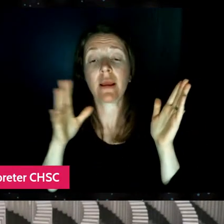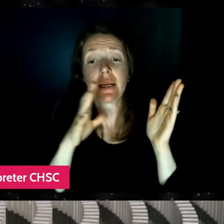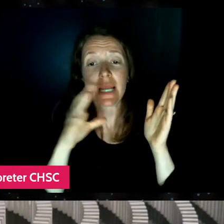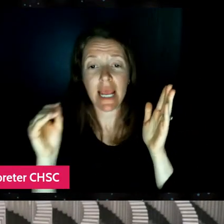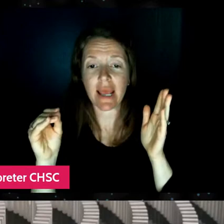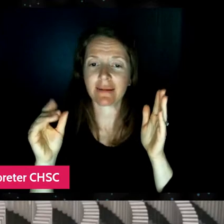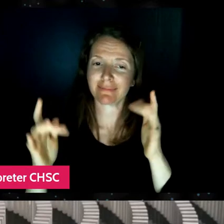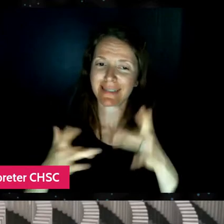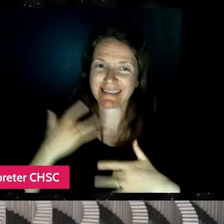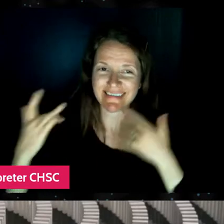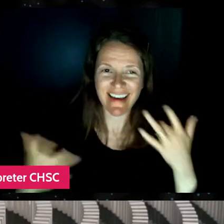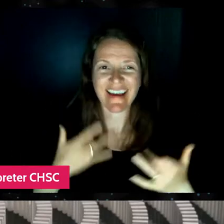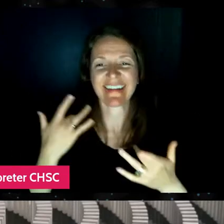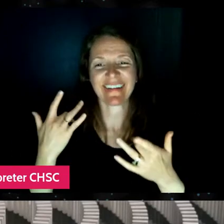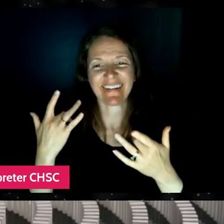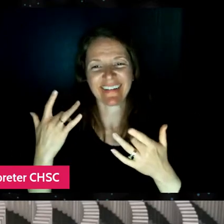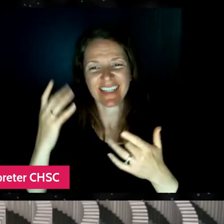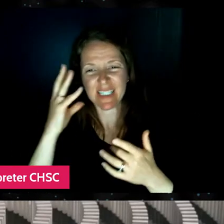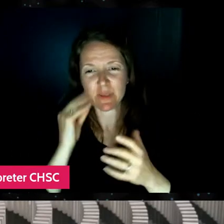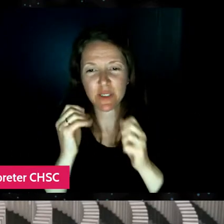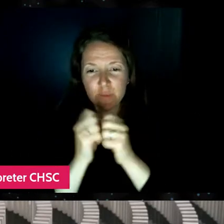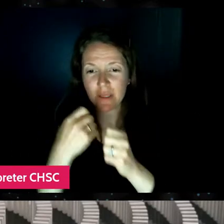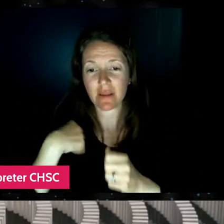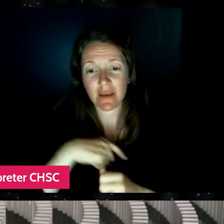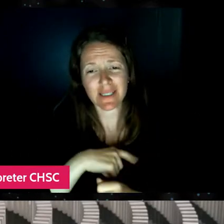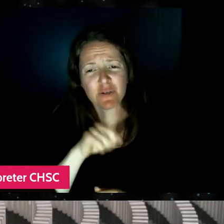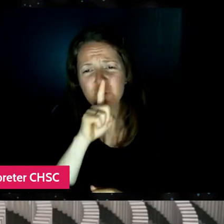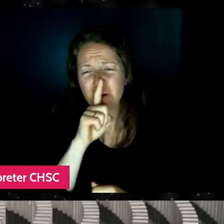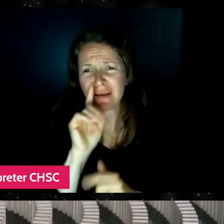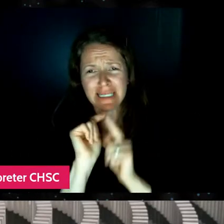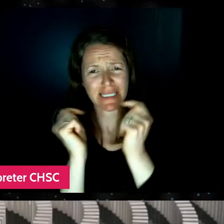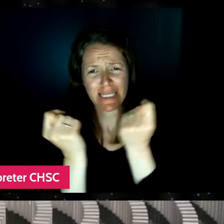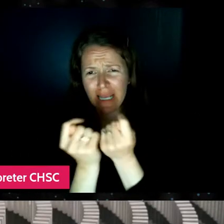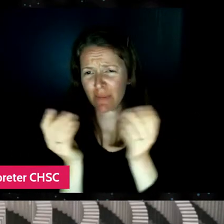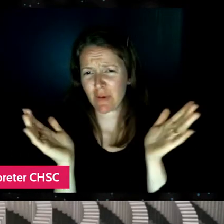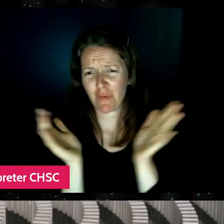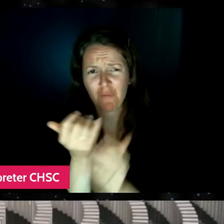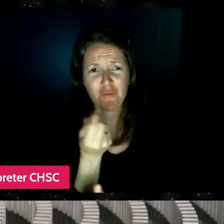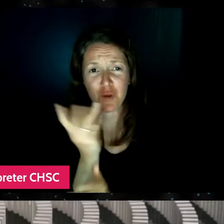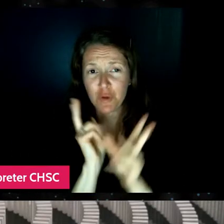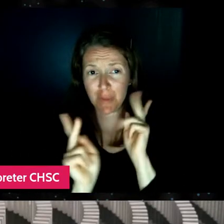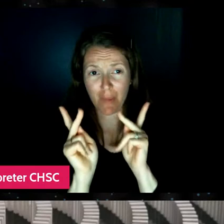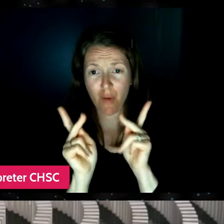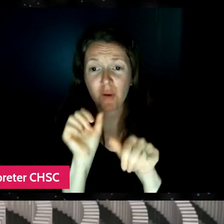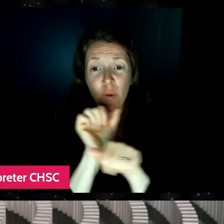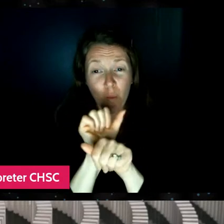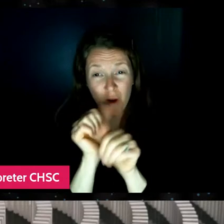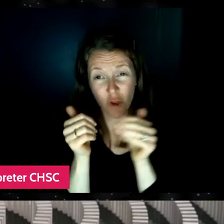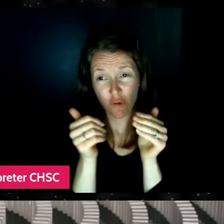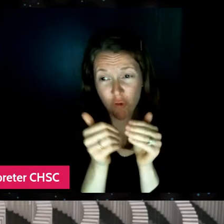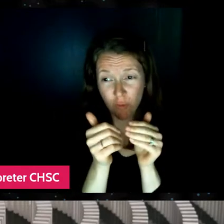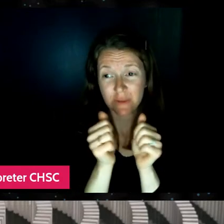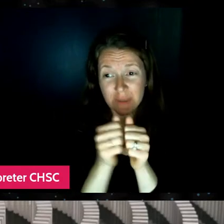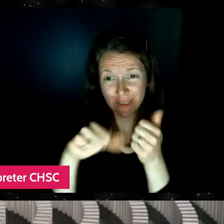because it is a very small team. We work pretty closely together. Yeah, that's awesome.